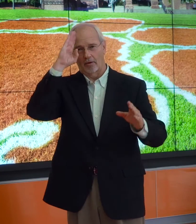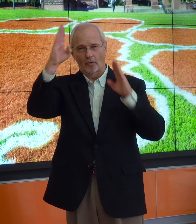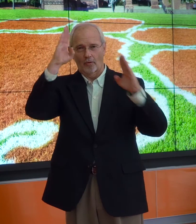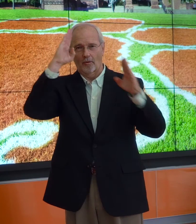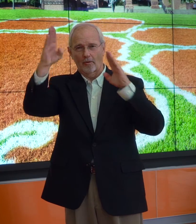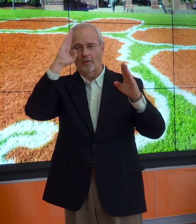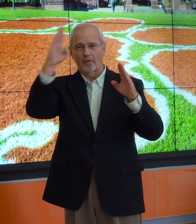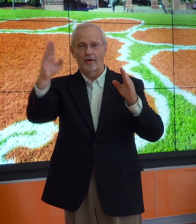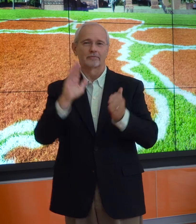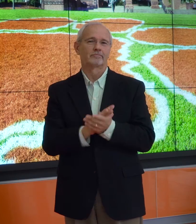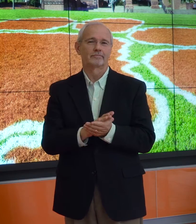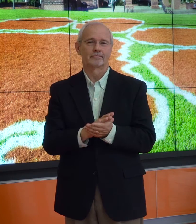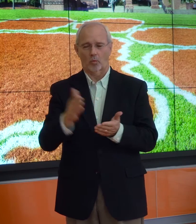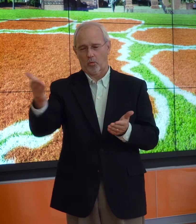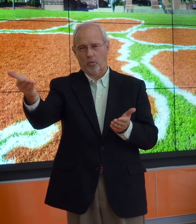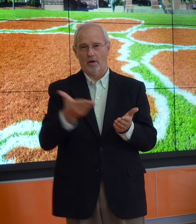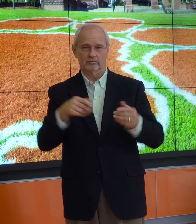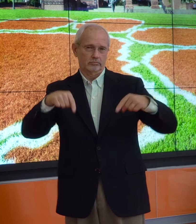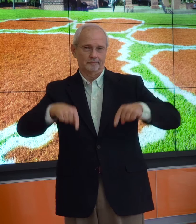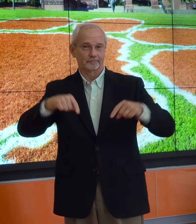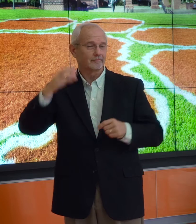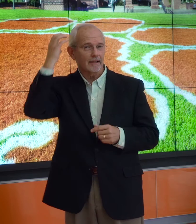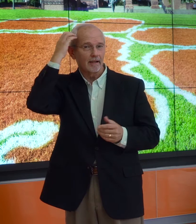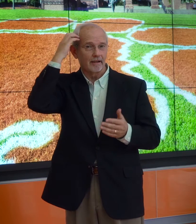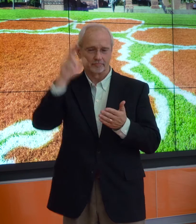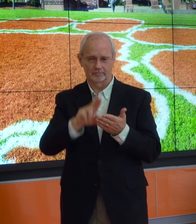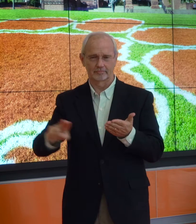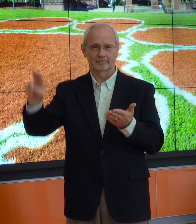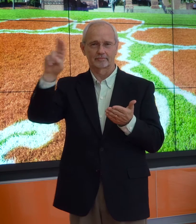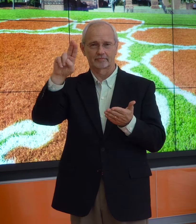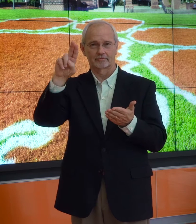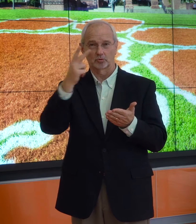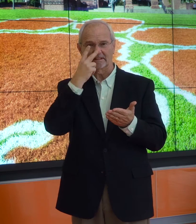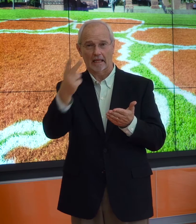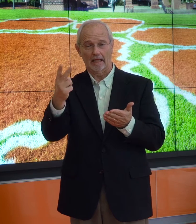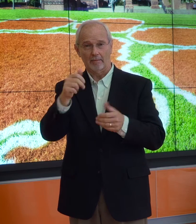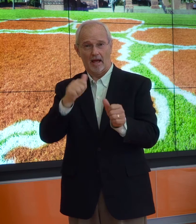Hello, welcome to Clemson University